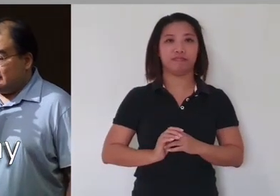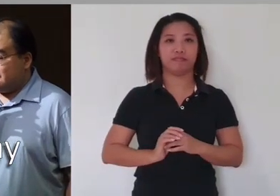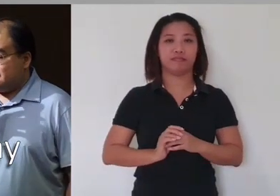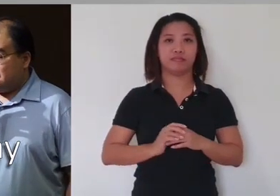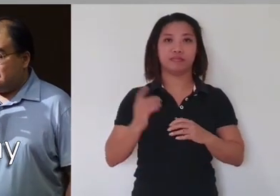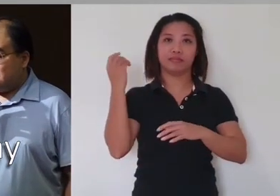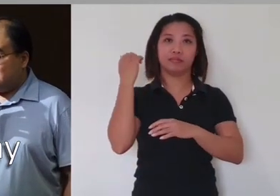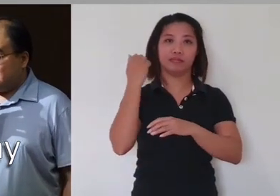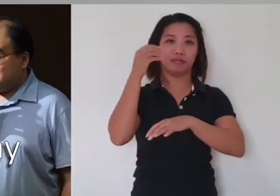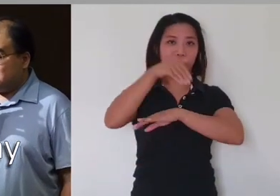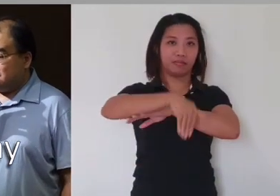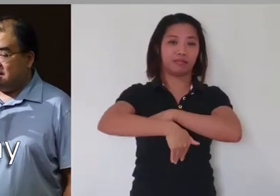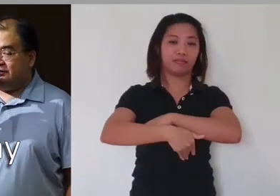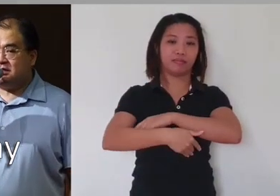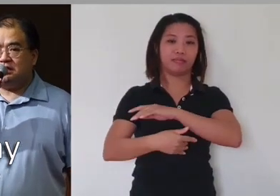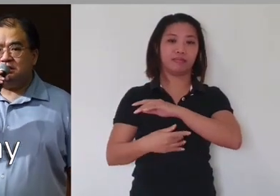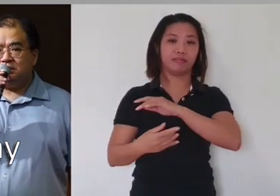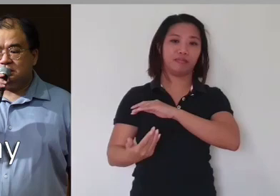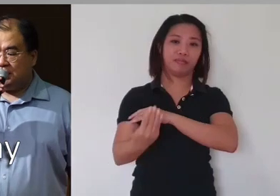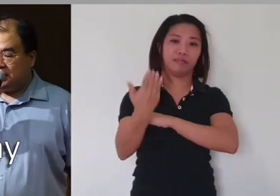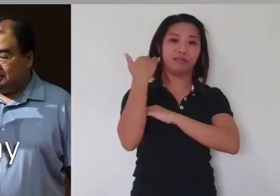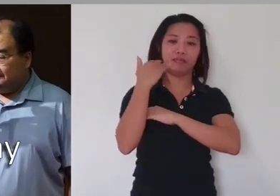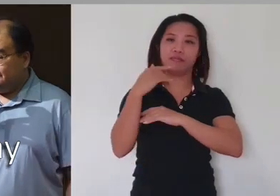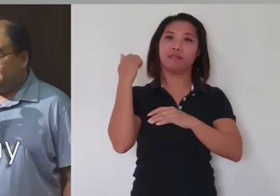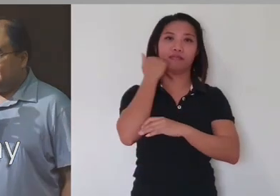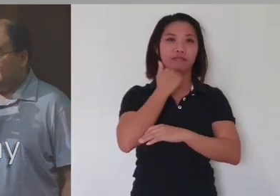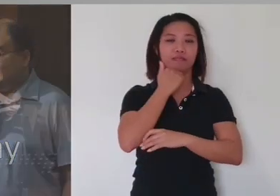and day and night they never cease to say,